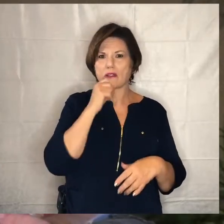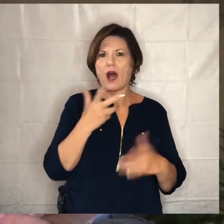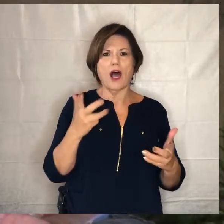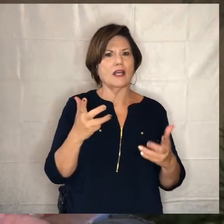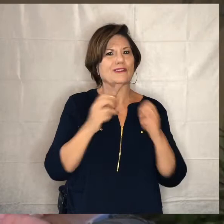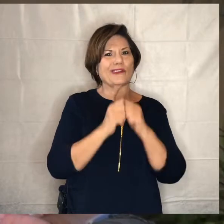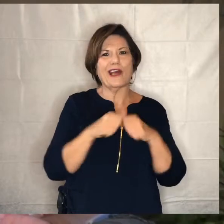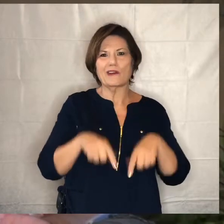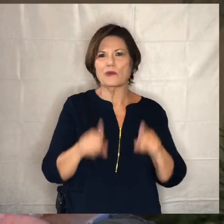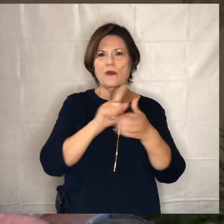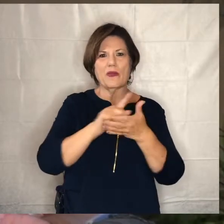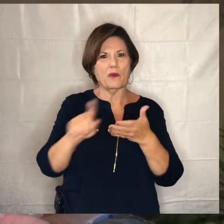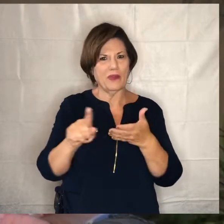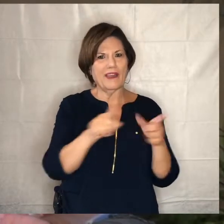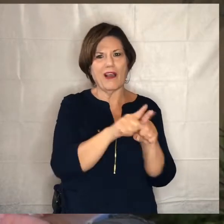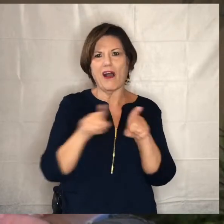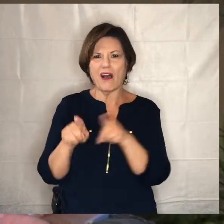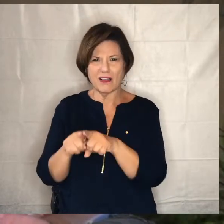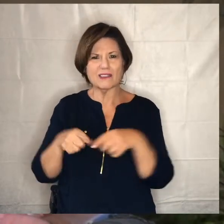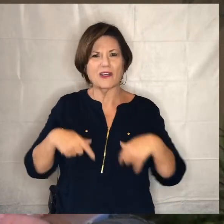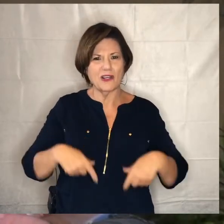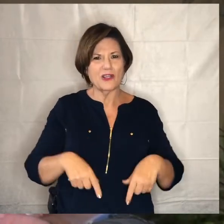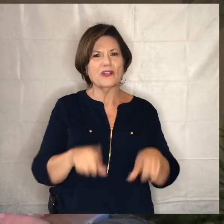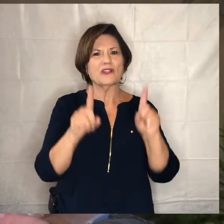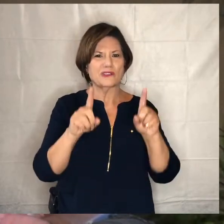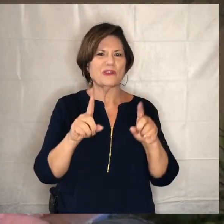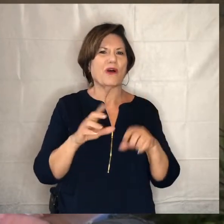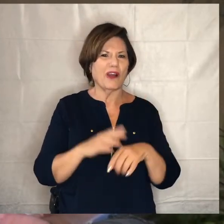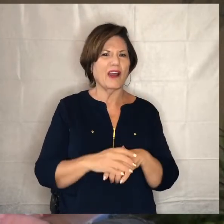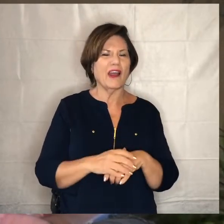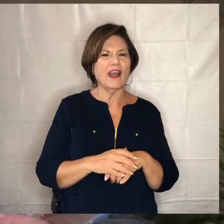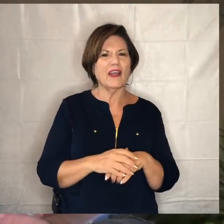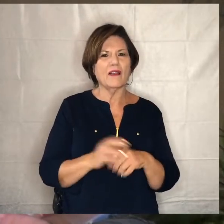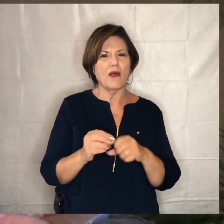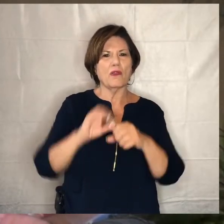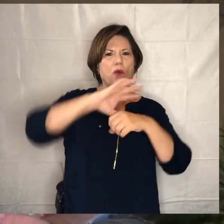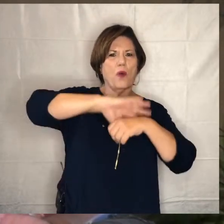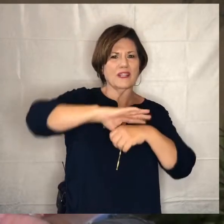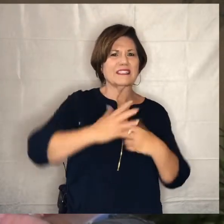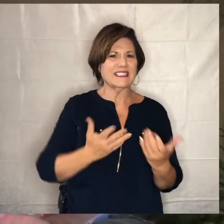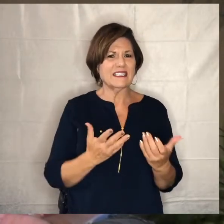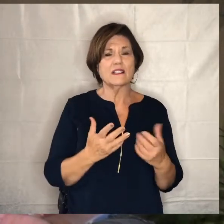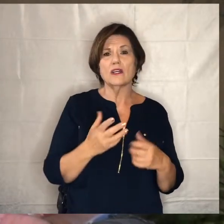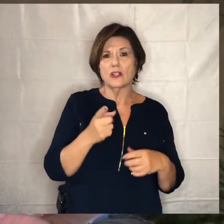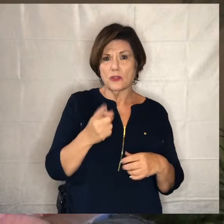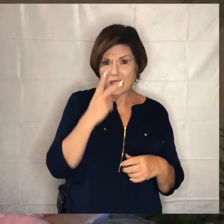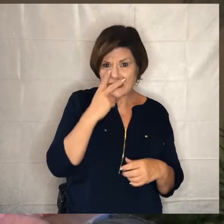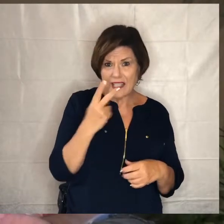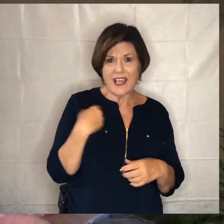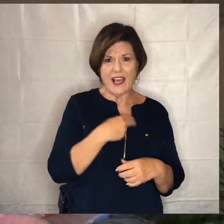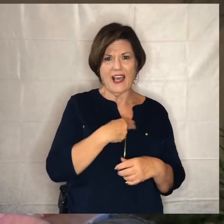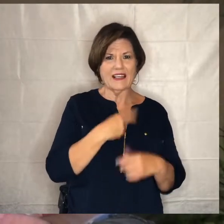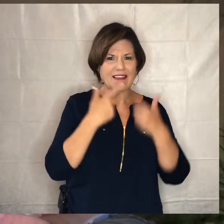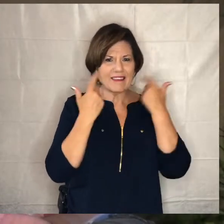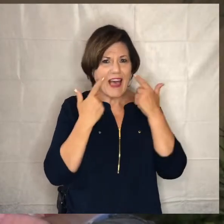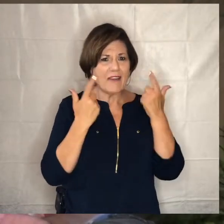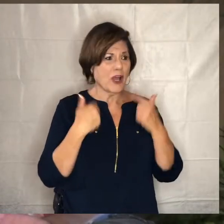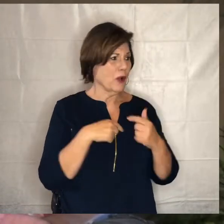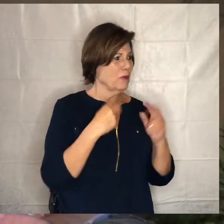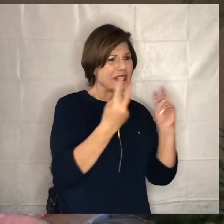either right now in quarantine so if you see us laughing sometimes and you don't know why it's because we're enjoying being together and we're